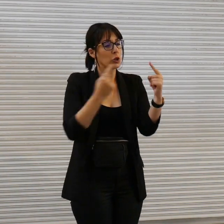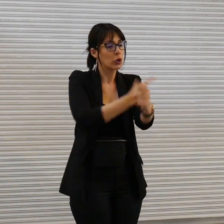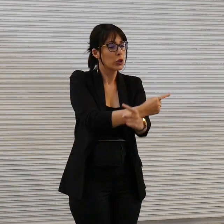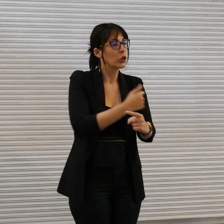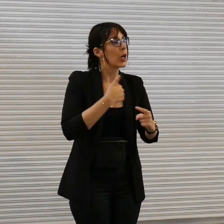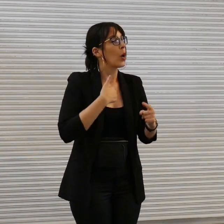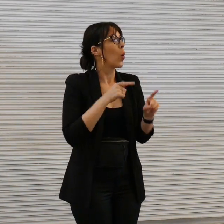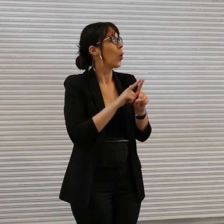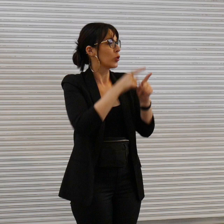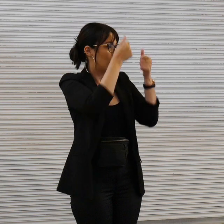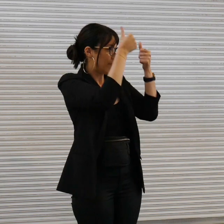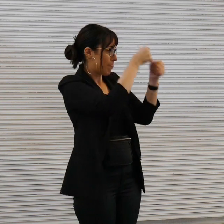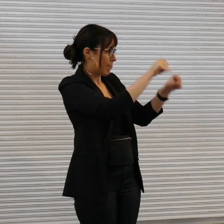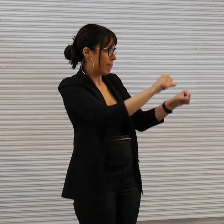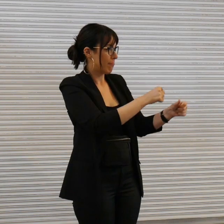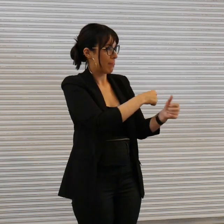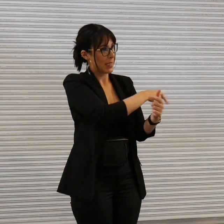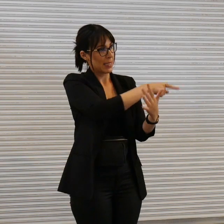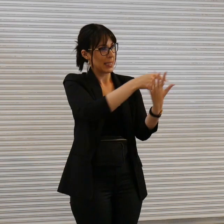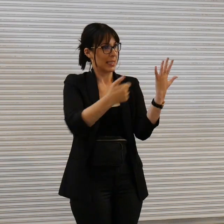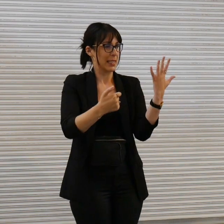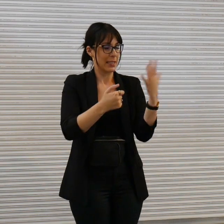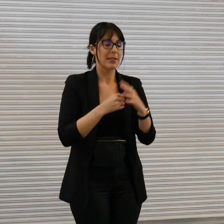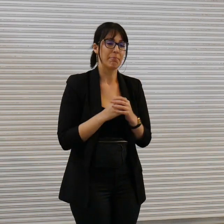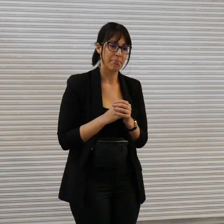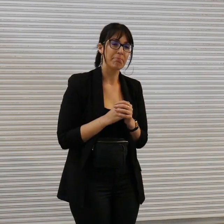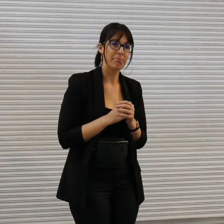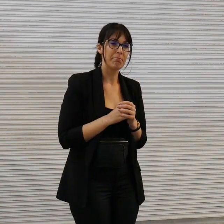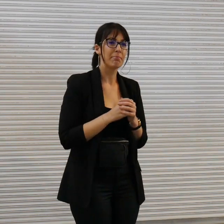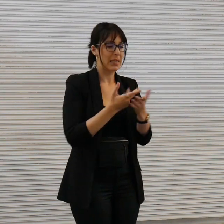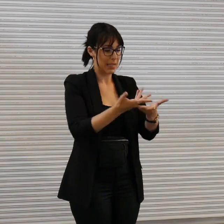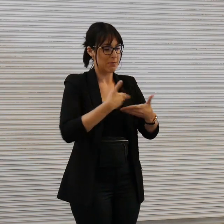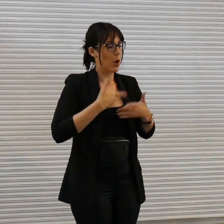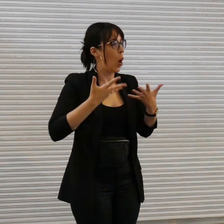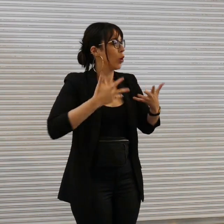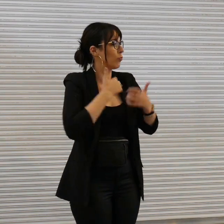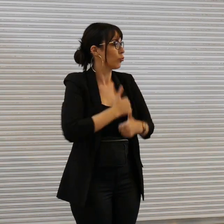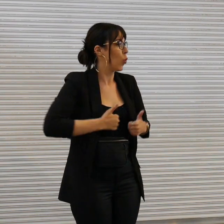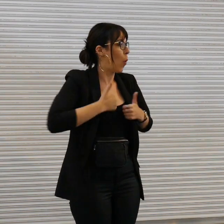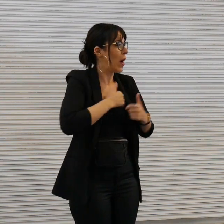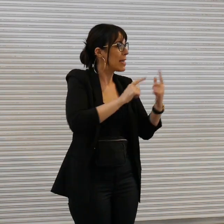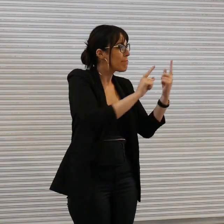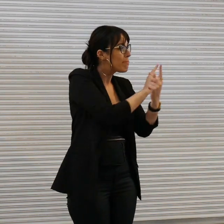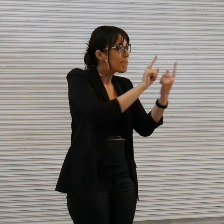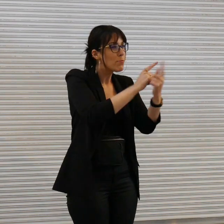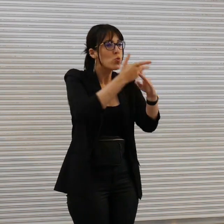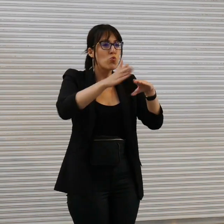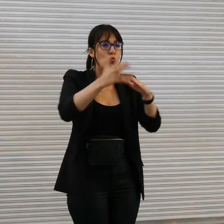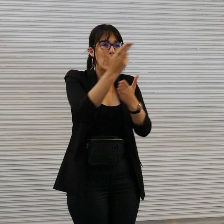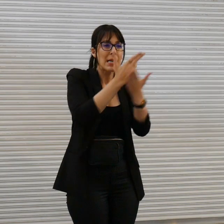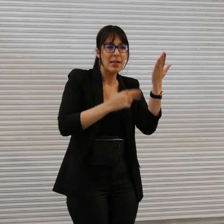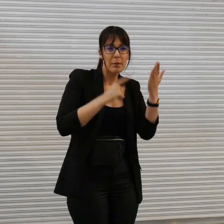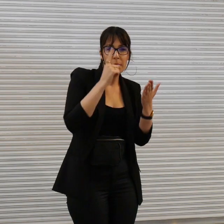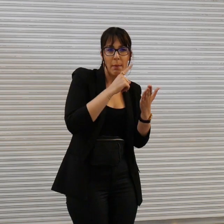all most importantly that's always a real joy for me meeting new artists and hopefully now